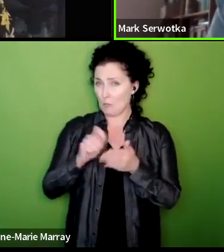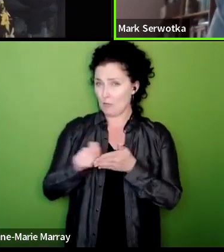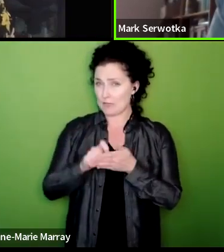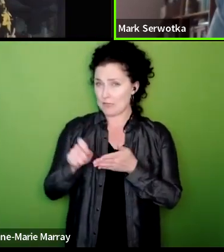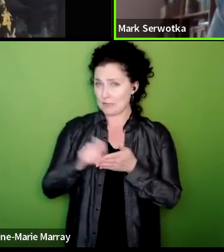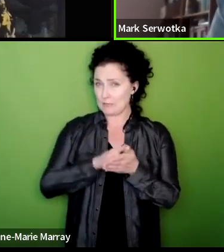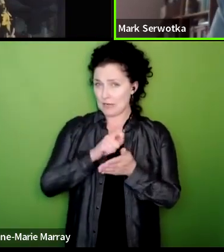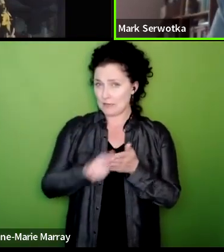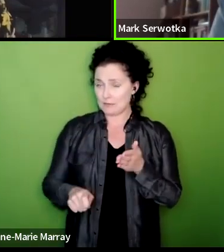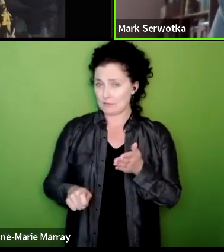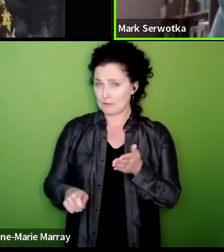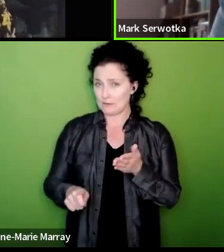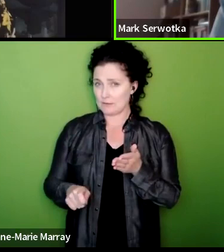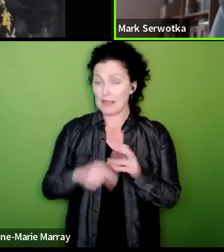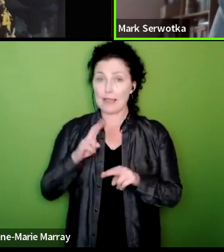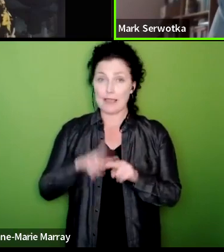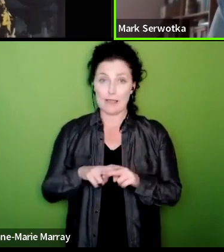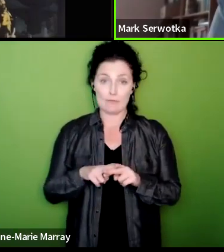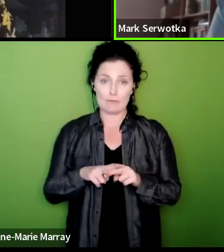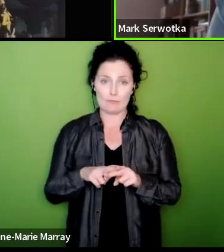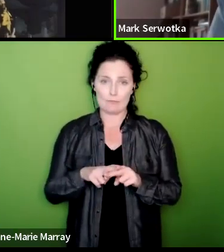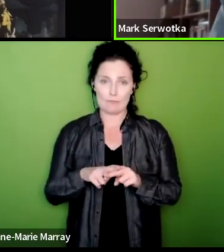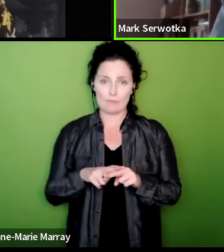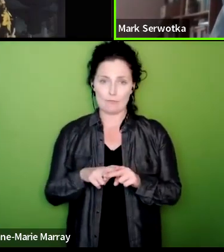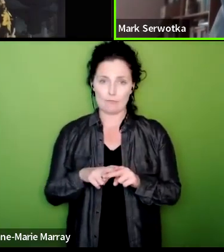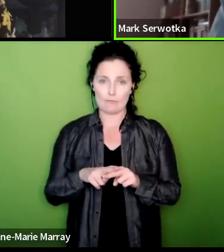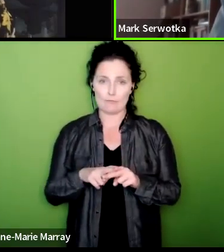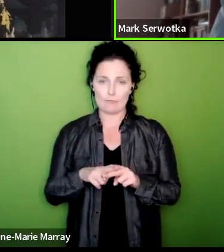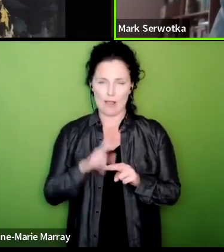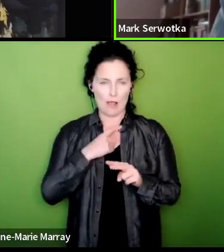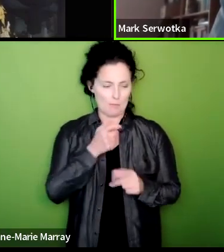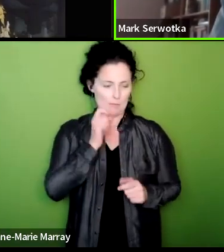um and and if and if I'm pretty certain I'm just getting that confirmed now for the person who